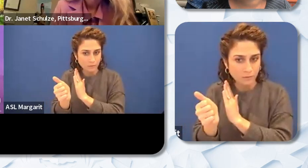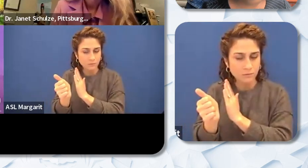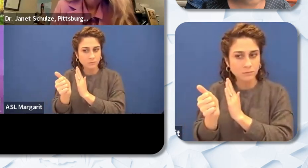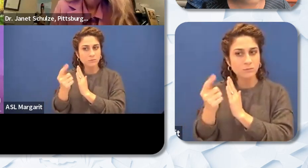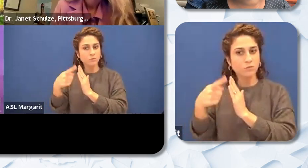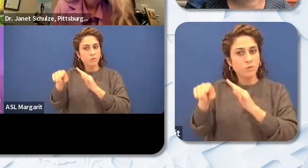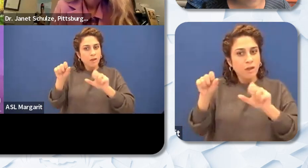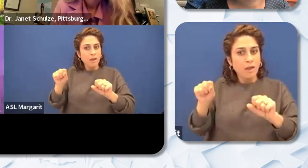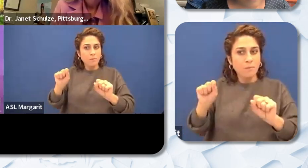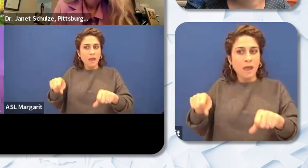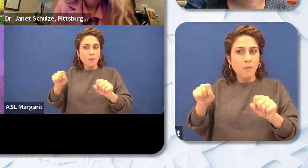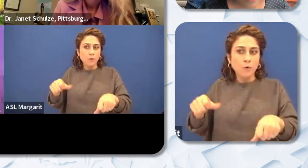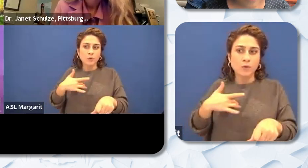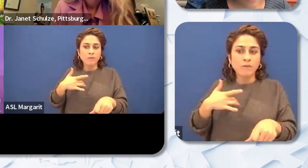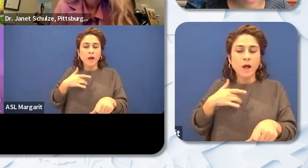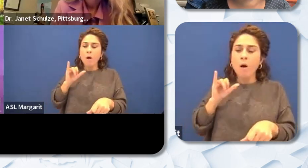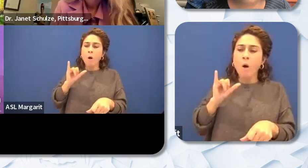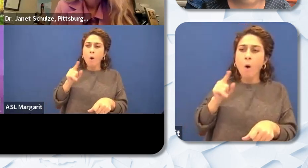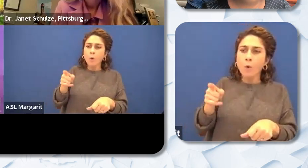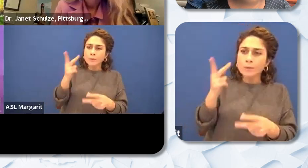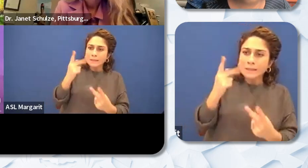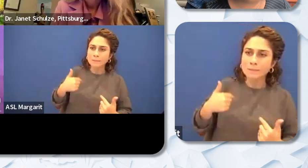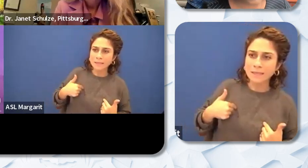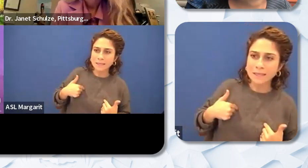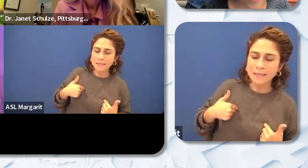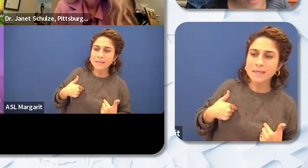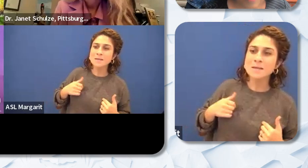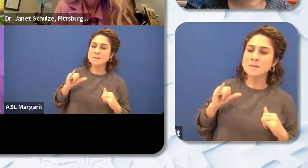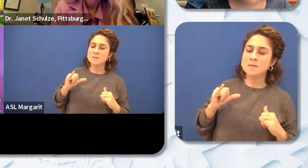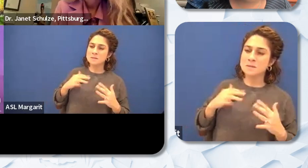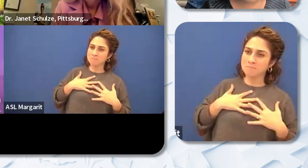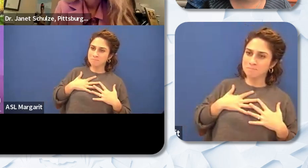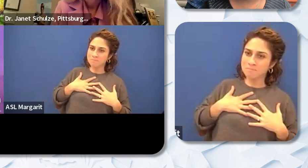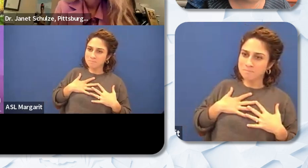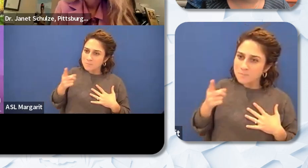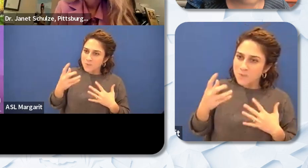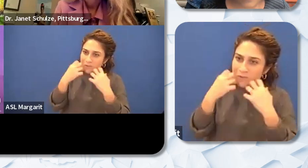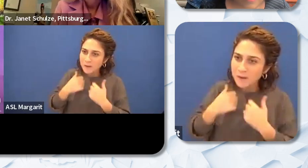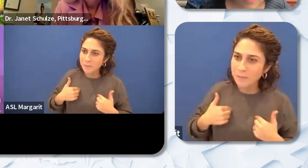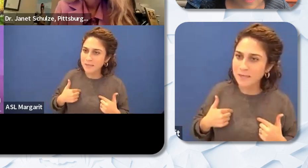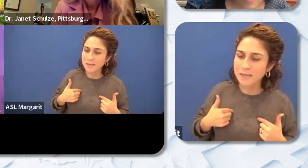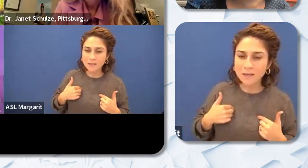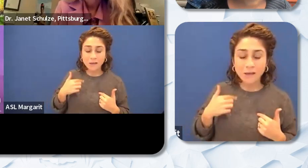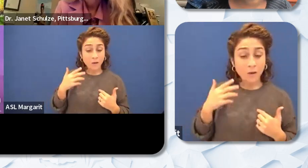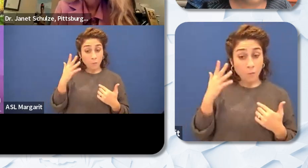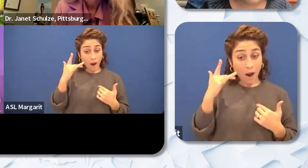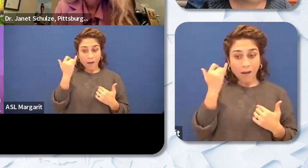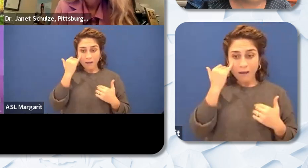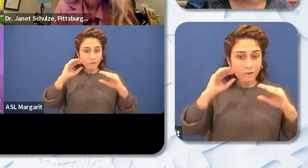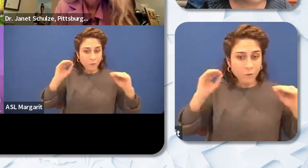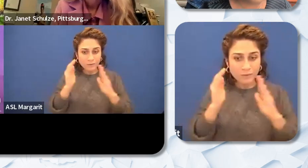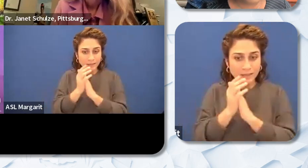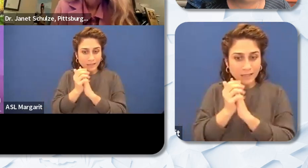to feel seen heard and feel valued because if you don't have those skills to meet the needs